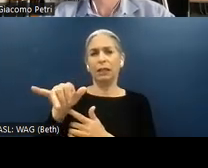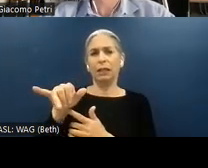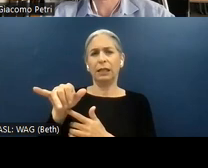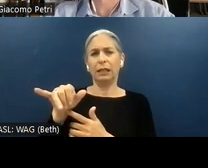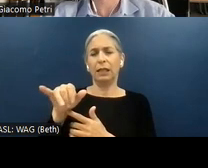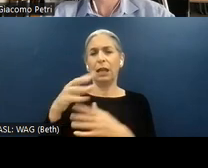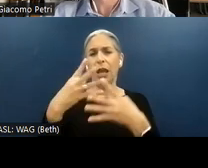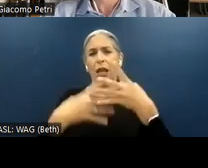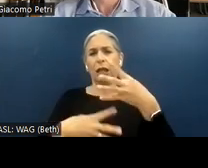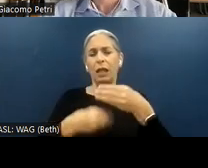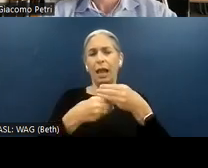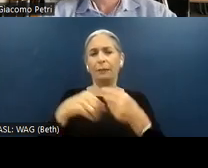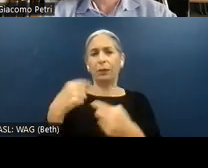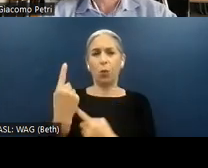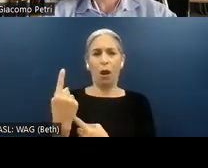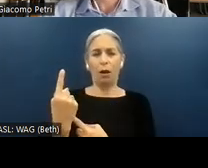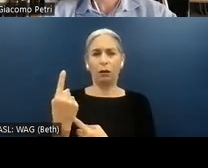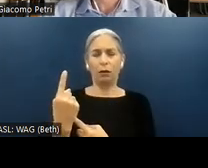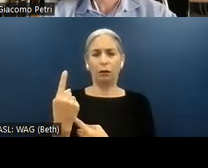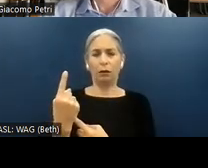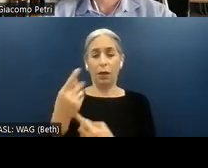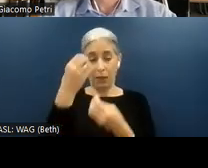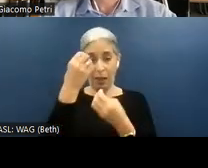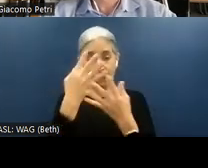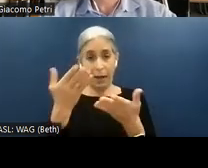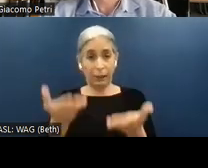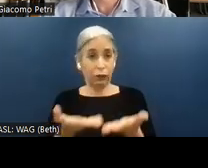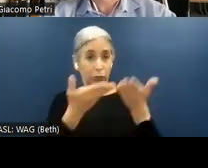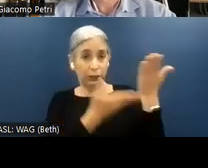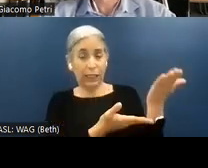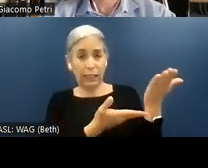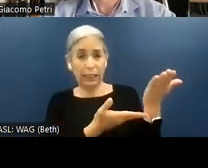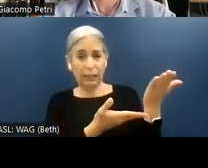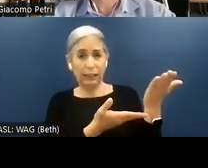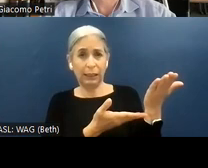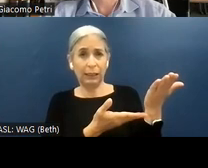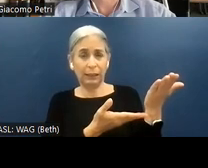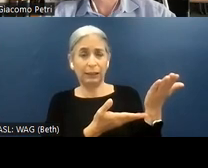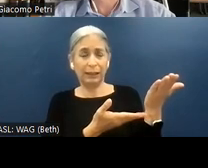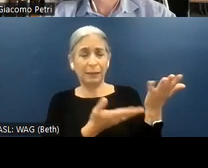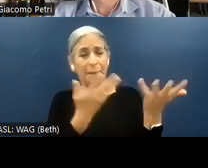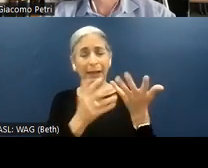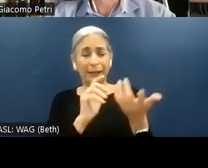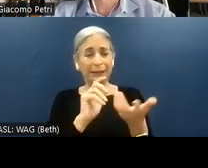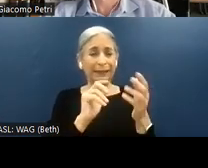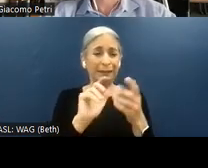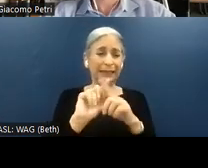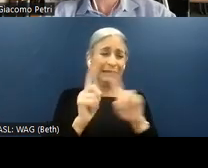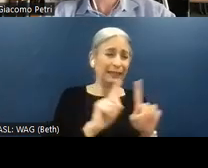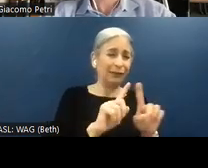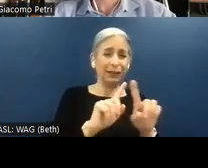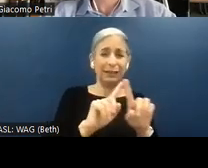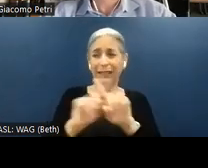1. The information presented may vary slightly between the different technologies. Each technology